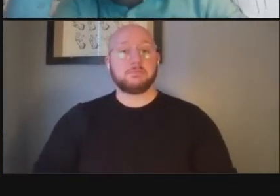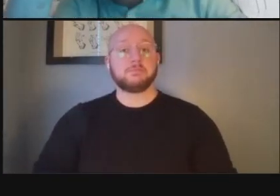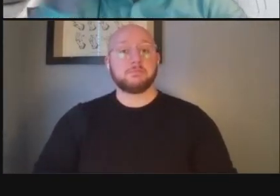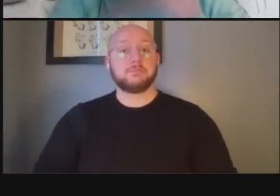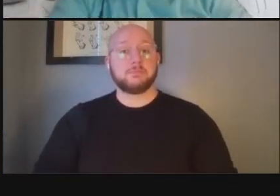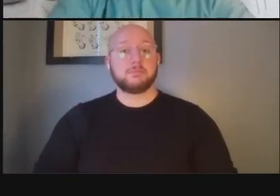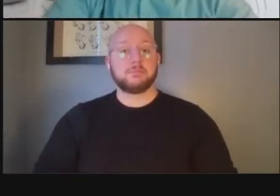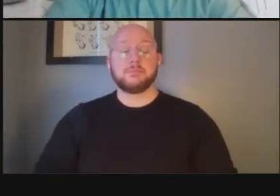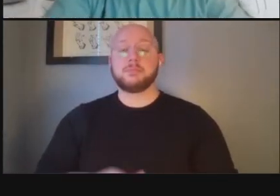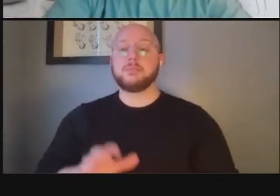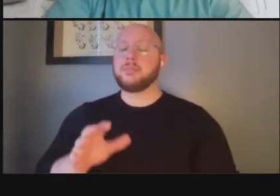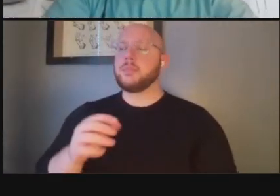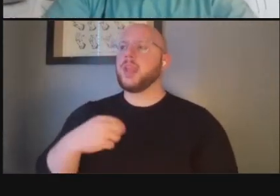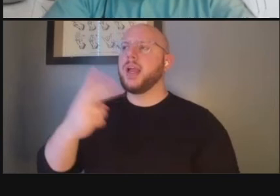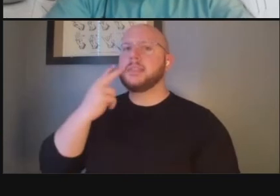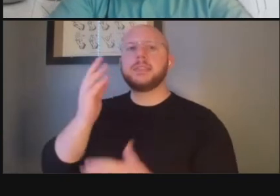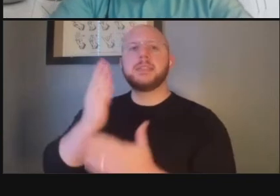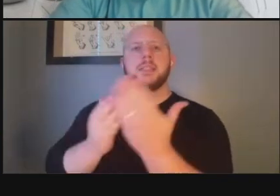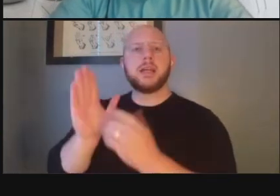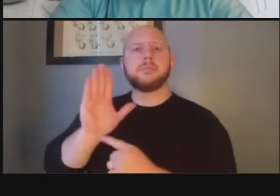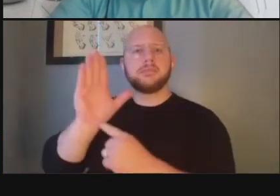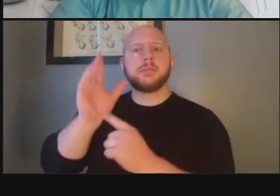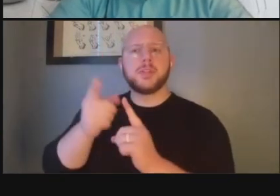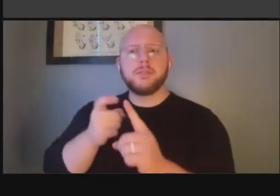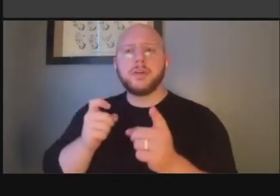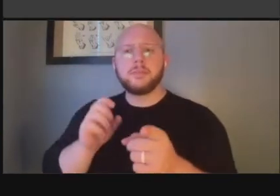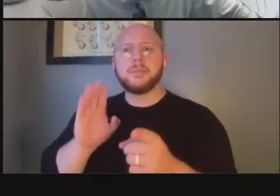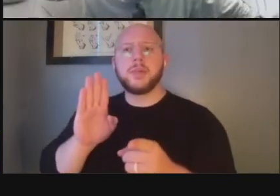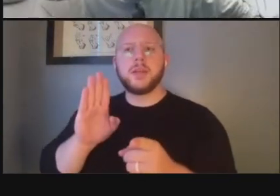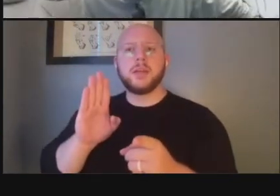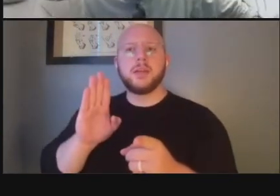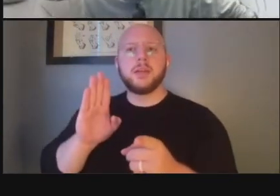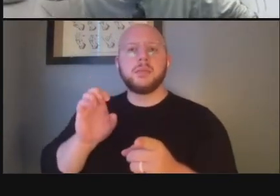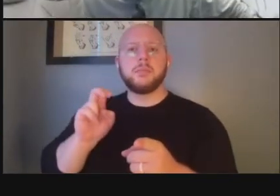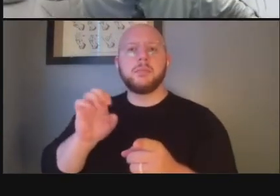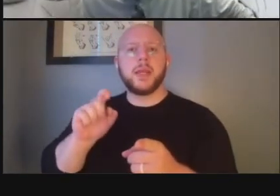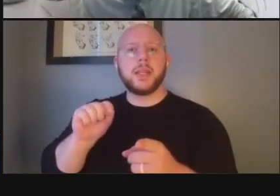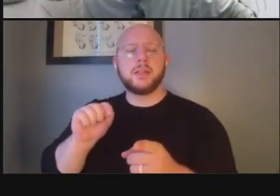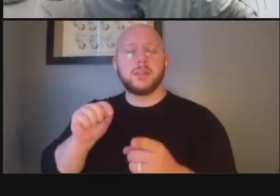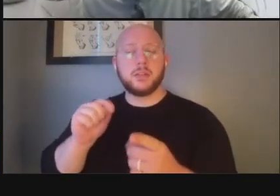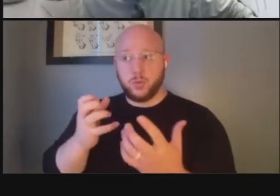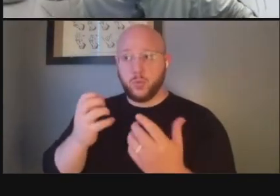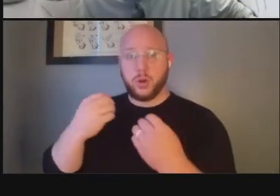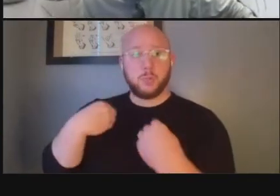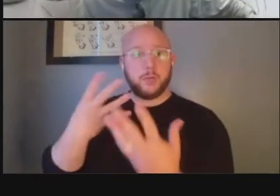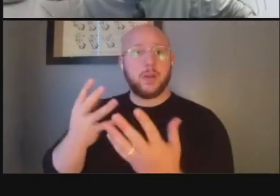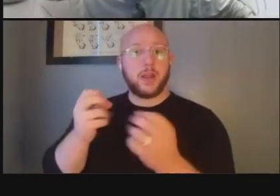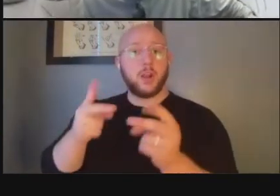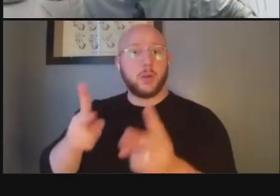see a hand raised from bennett do we wanna um give them an opportunity to ask a question